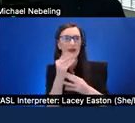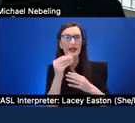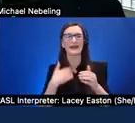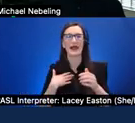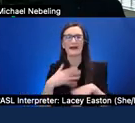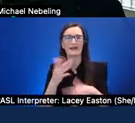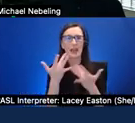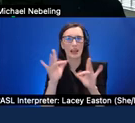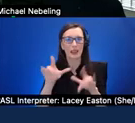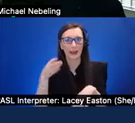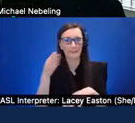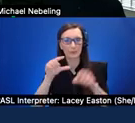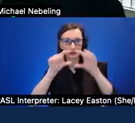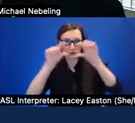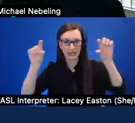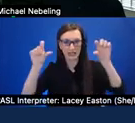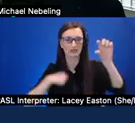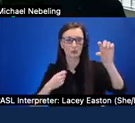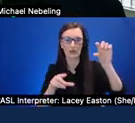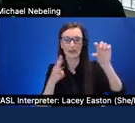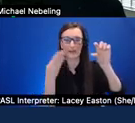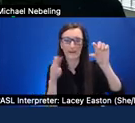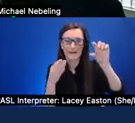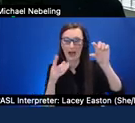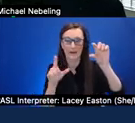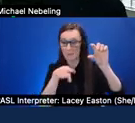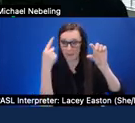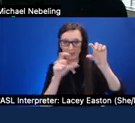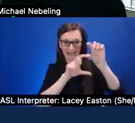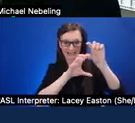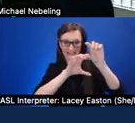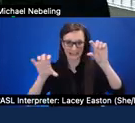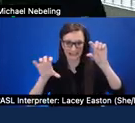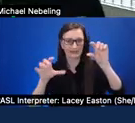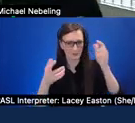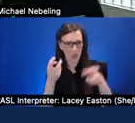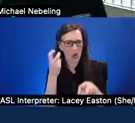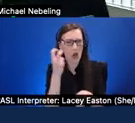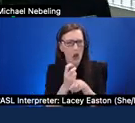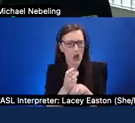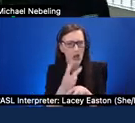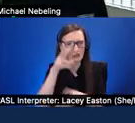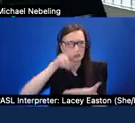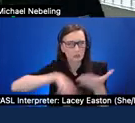blinds in an office so it's hard to read it's three separate layers of visual elements and